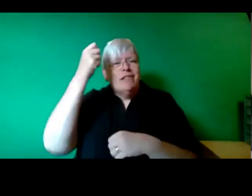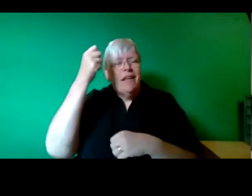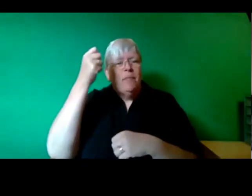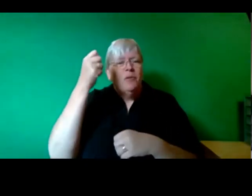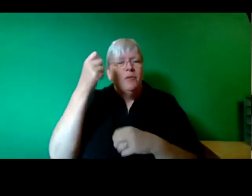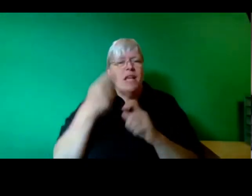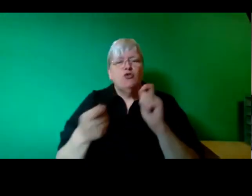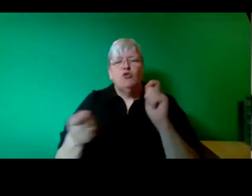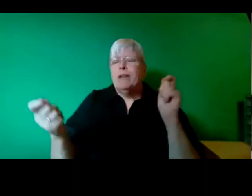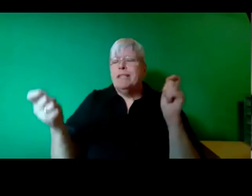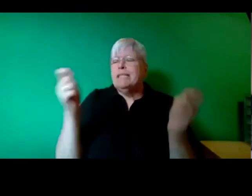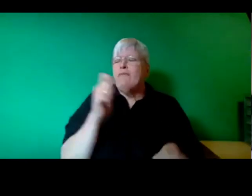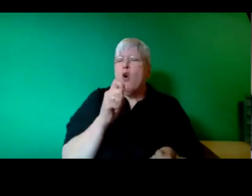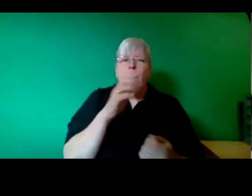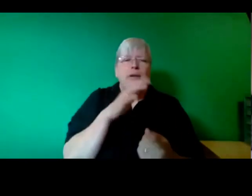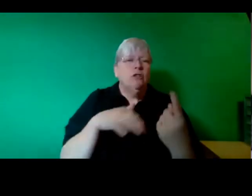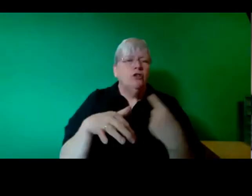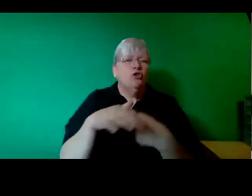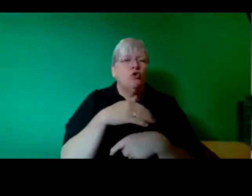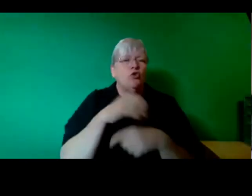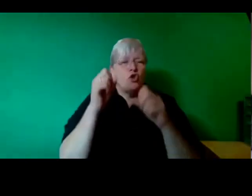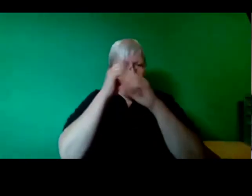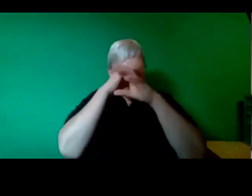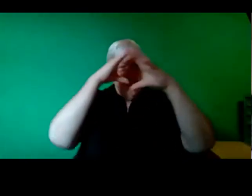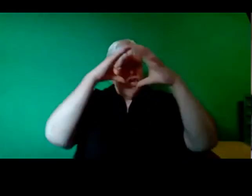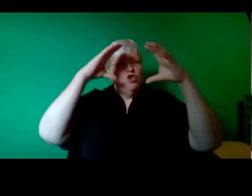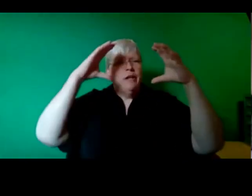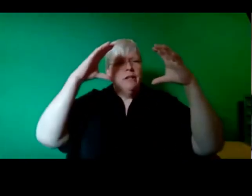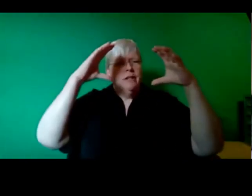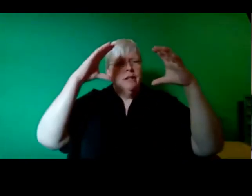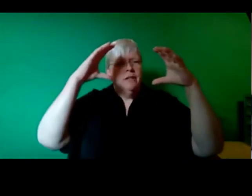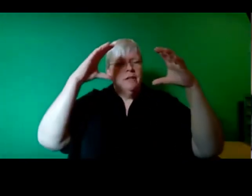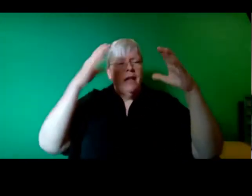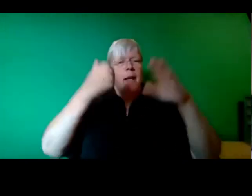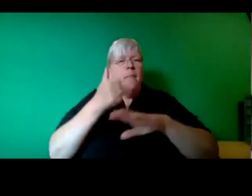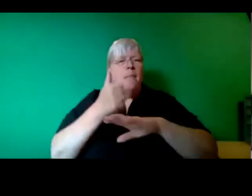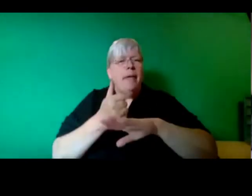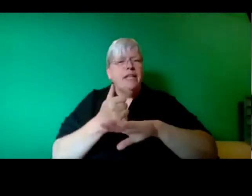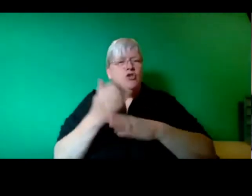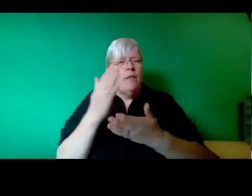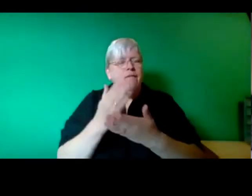vision based on the fact that workers should not have to choose between making a living